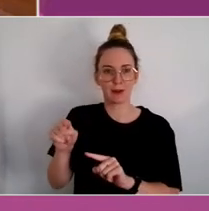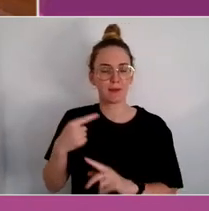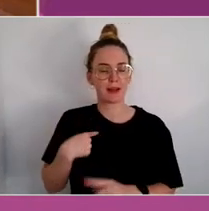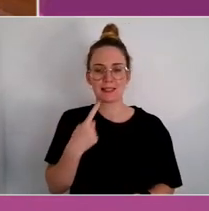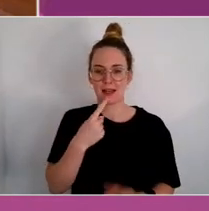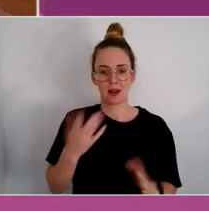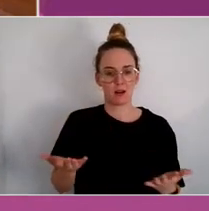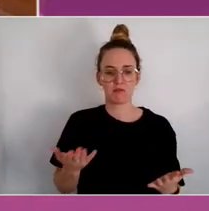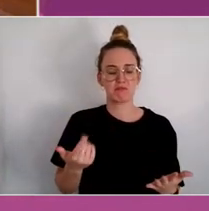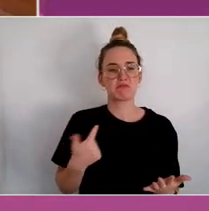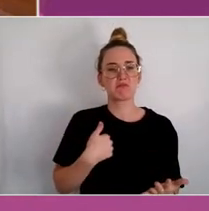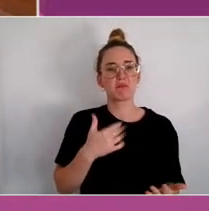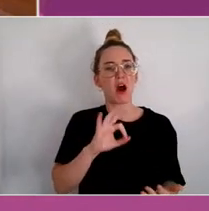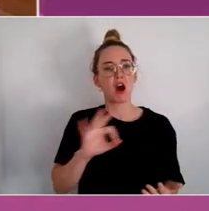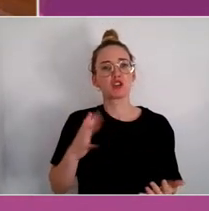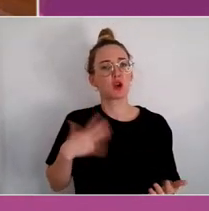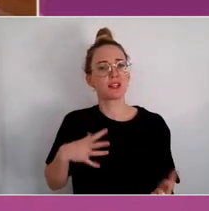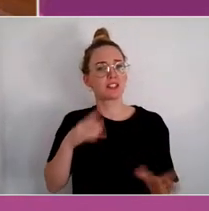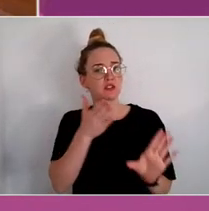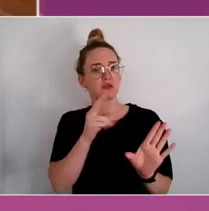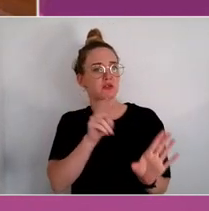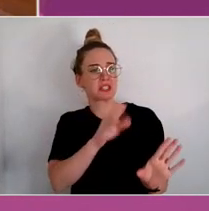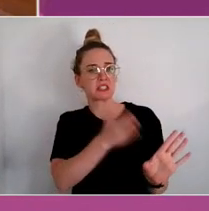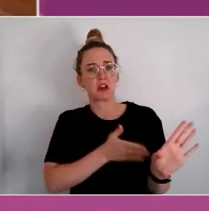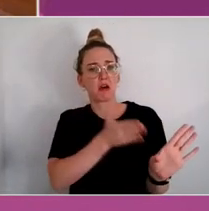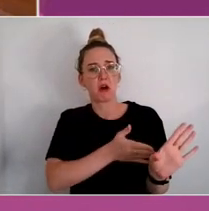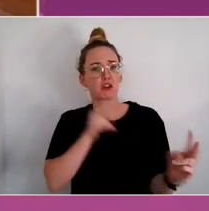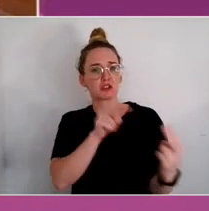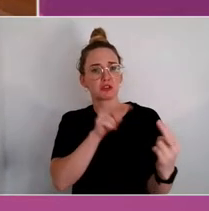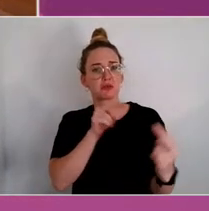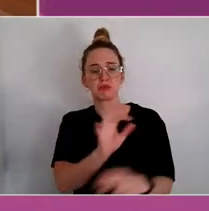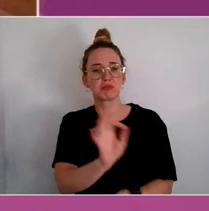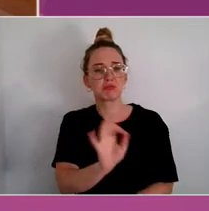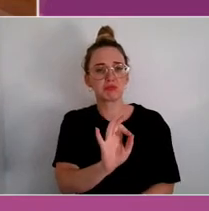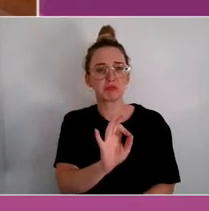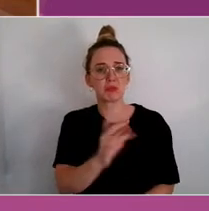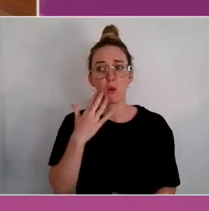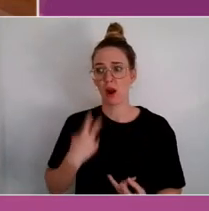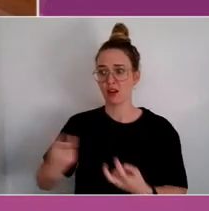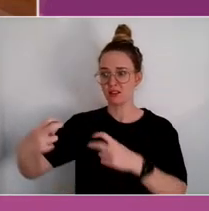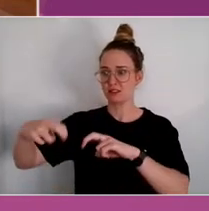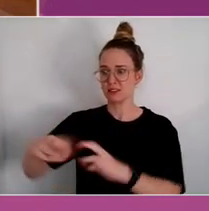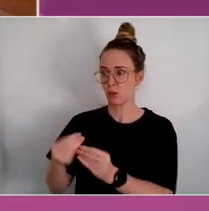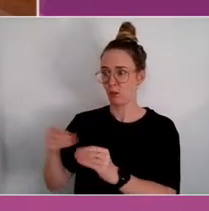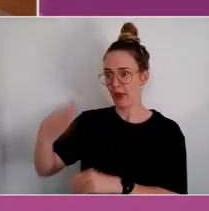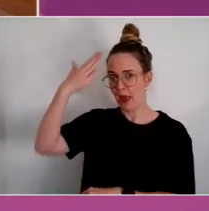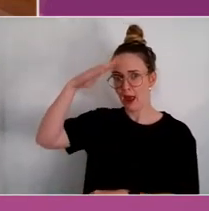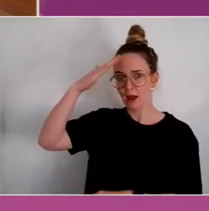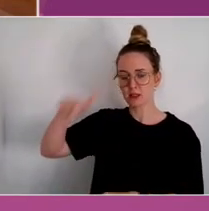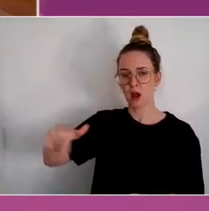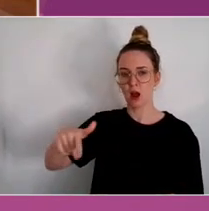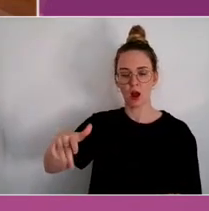need to see a psychologist any more, because sitting down with my elders makes my spirit heal."